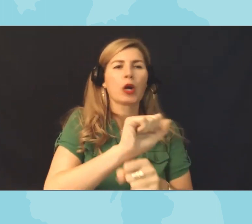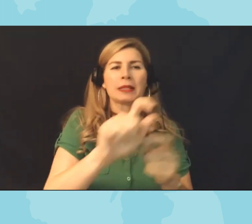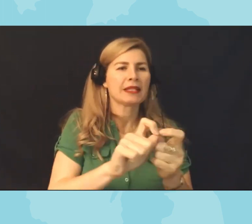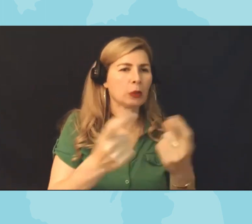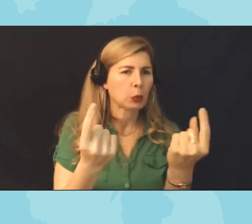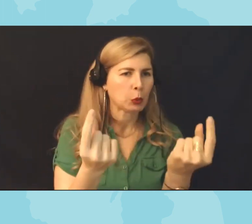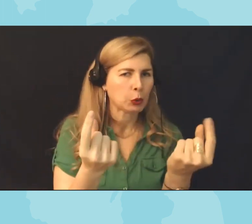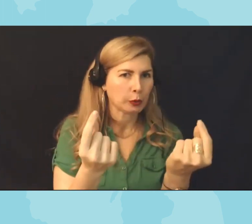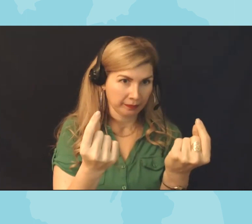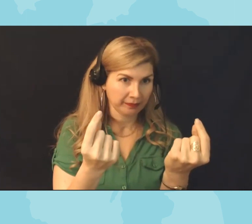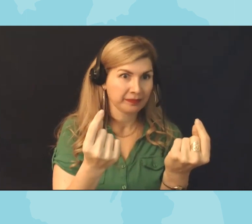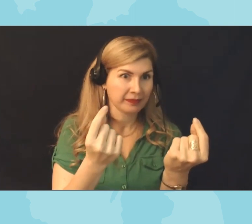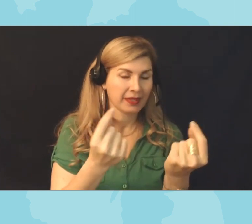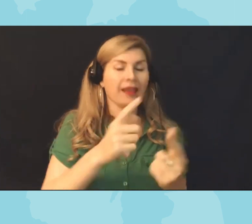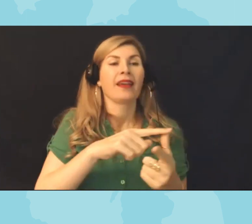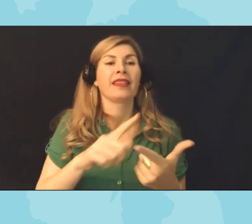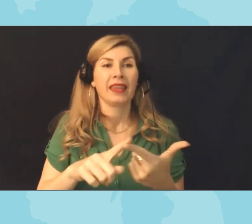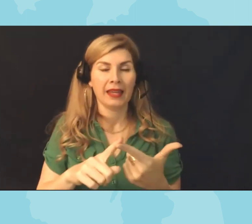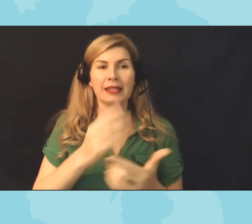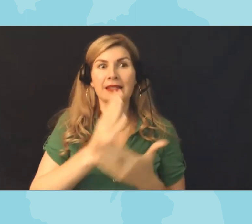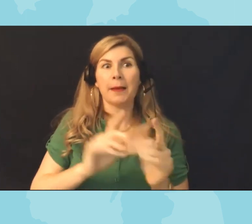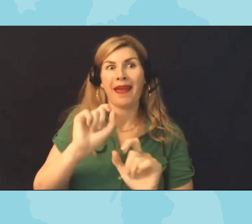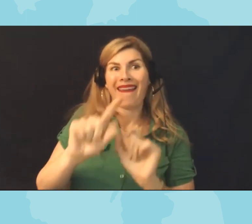were about actually that folks submitted earlier we're going to talk about specific actions that